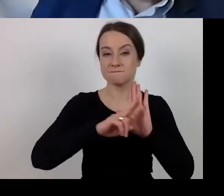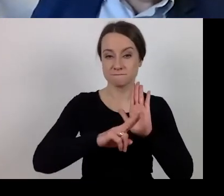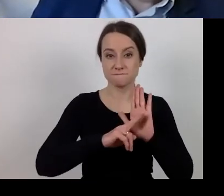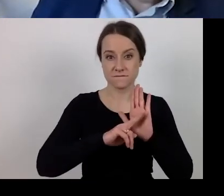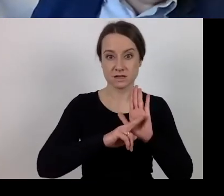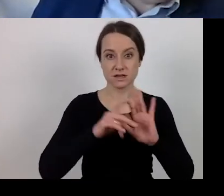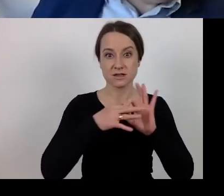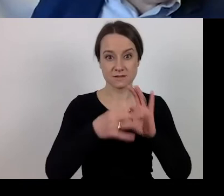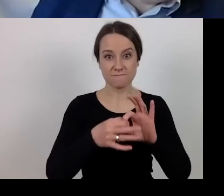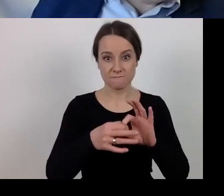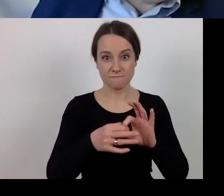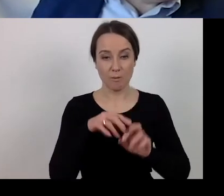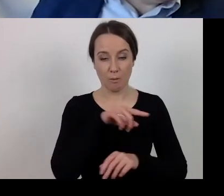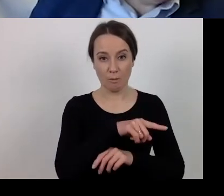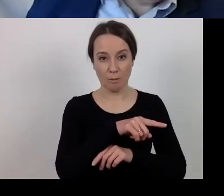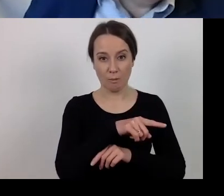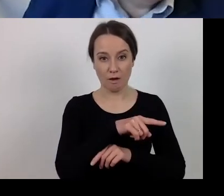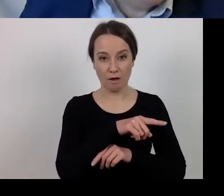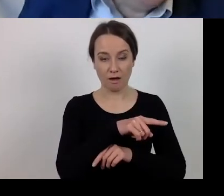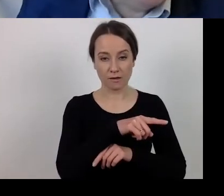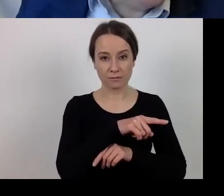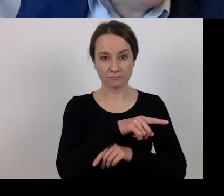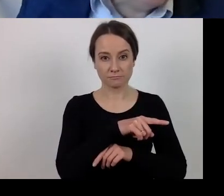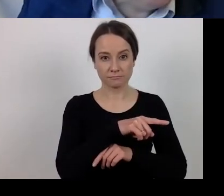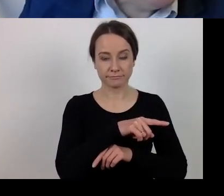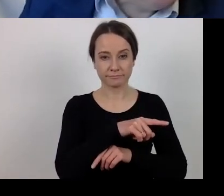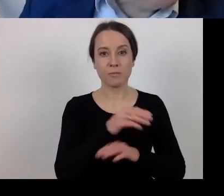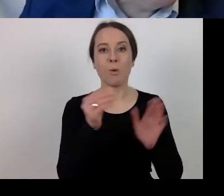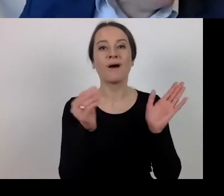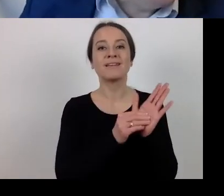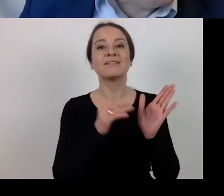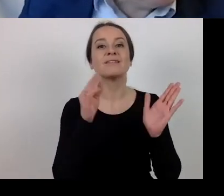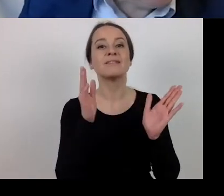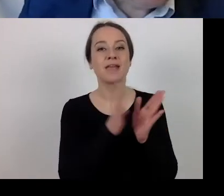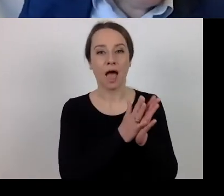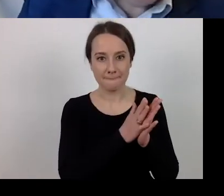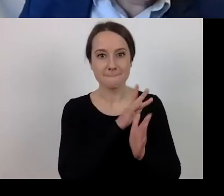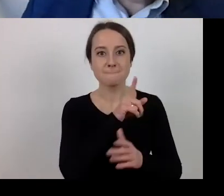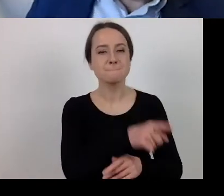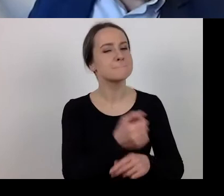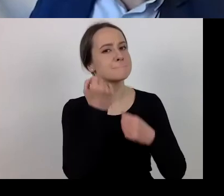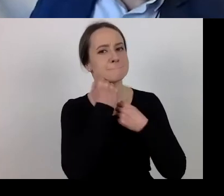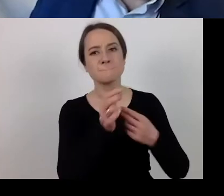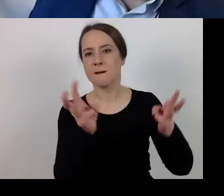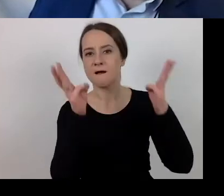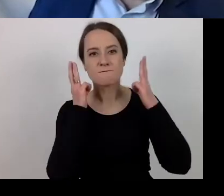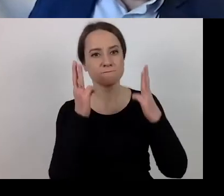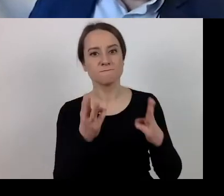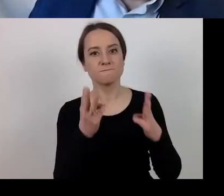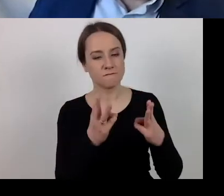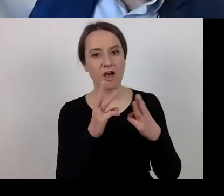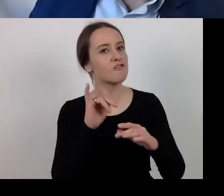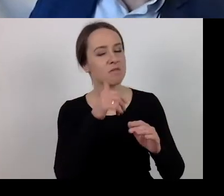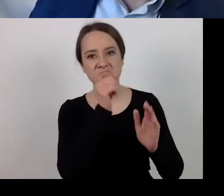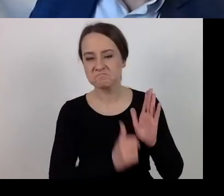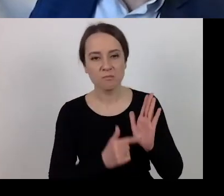we have a clause relevant to substitution.